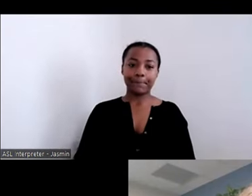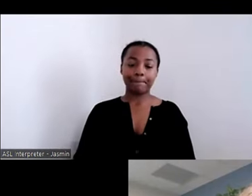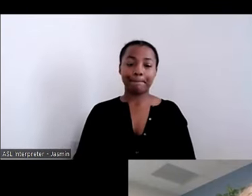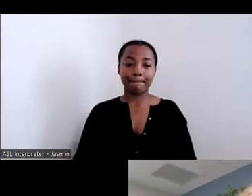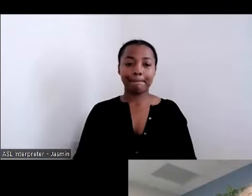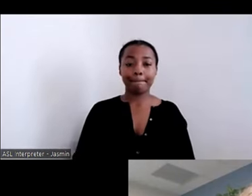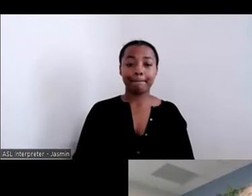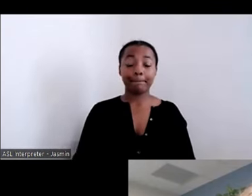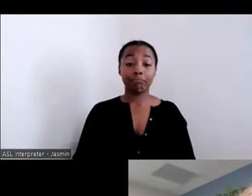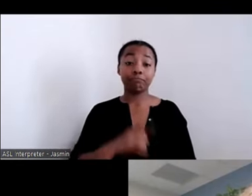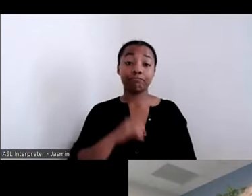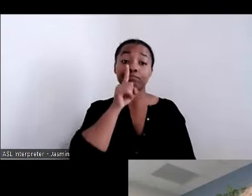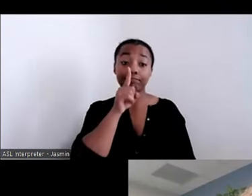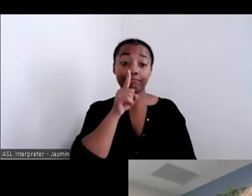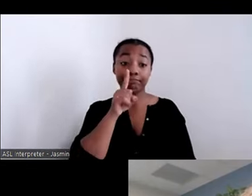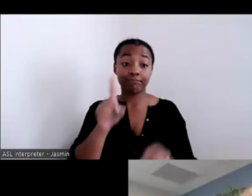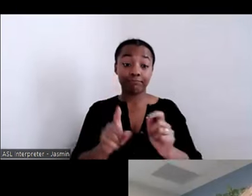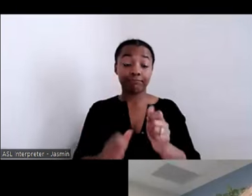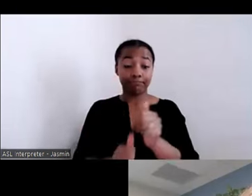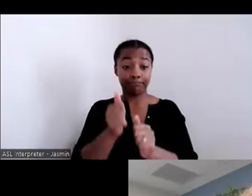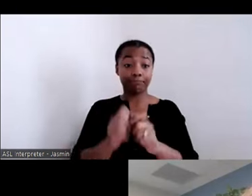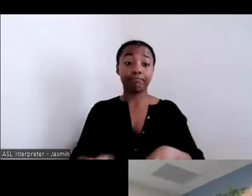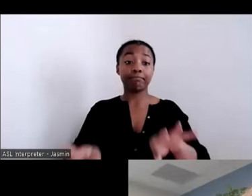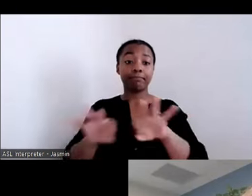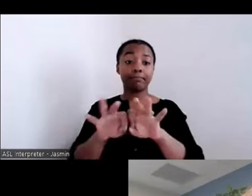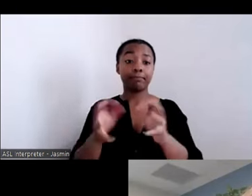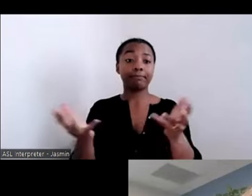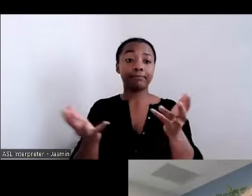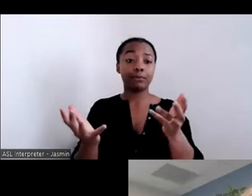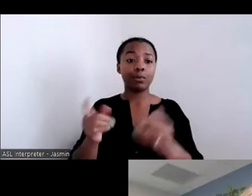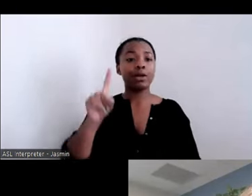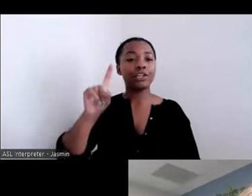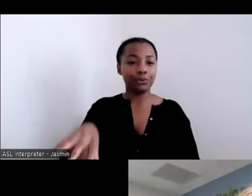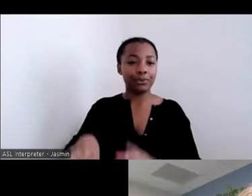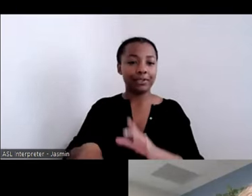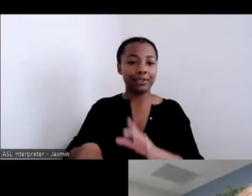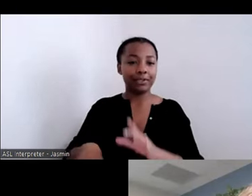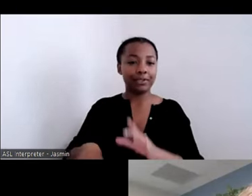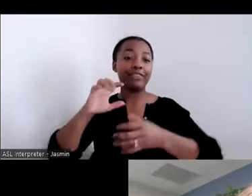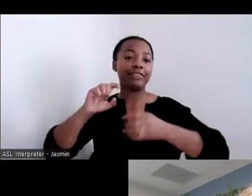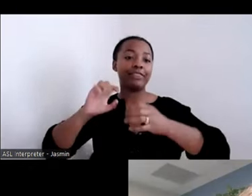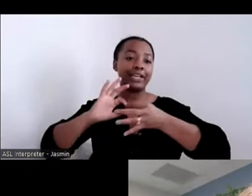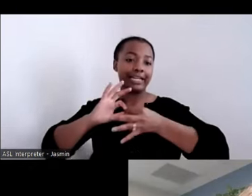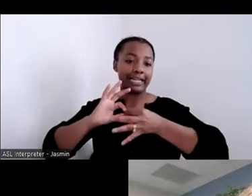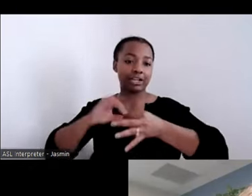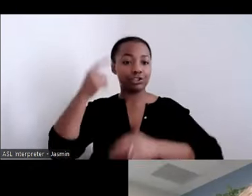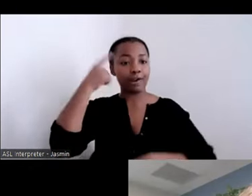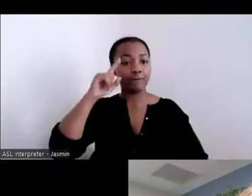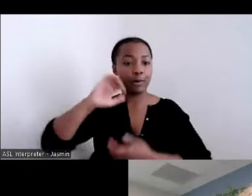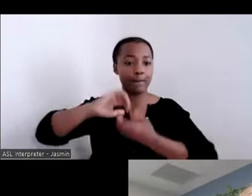trying to find the connections for these partnerships. It is true here in North